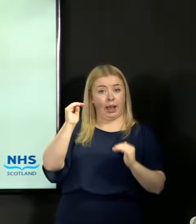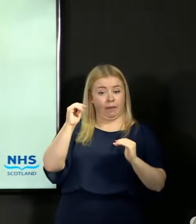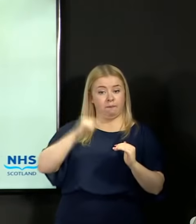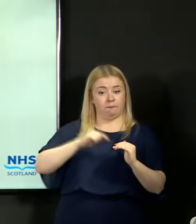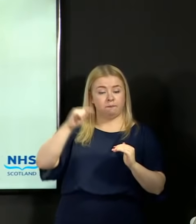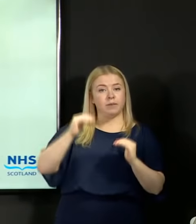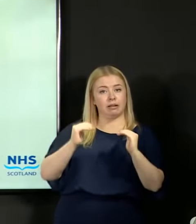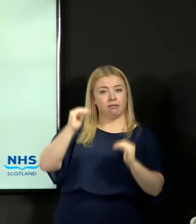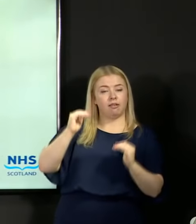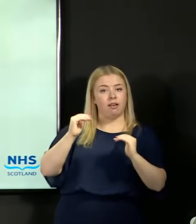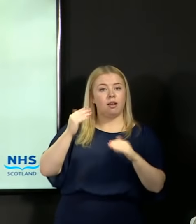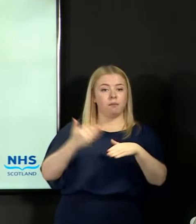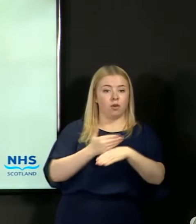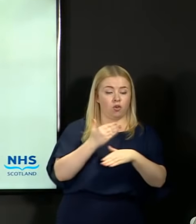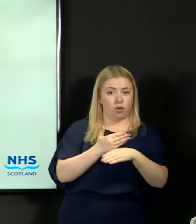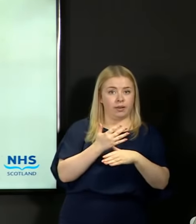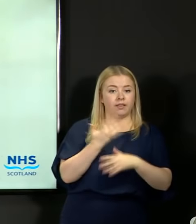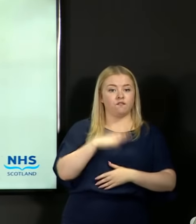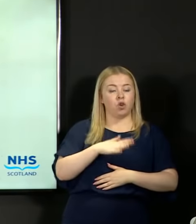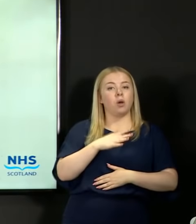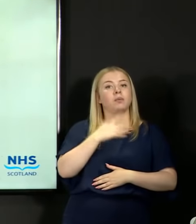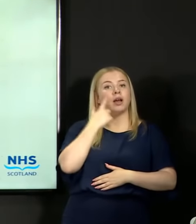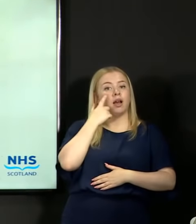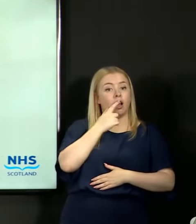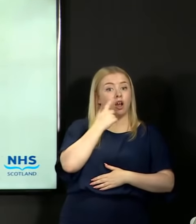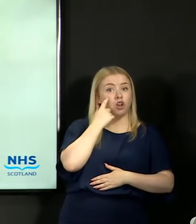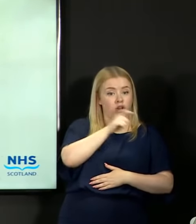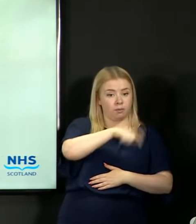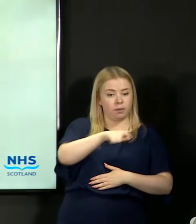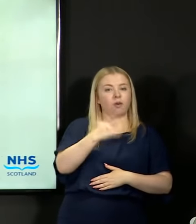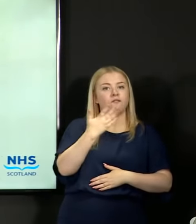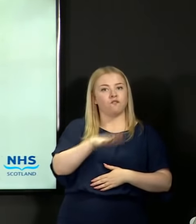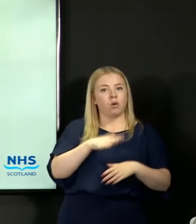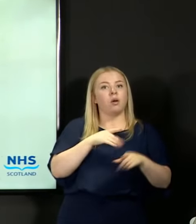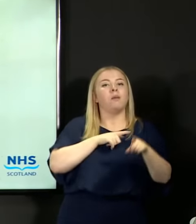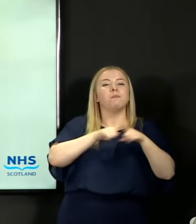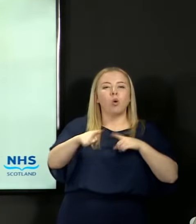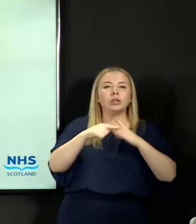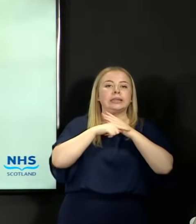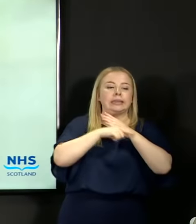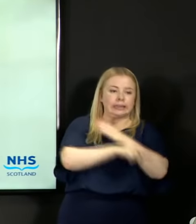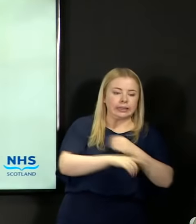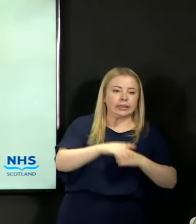between the young people from the most deprived backgrounds to the least deprived backgrounds